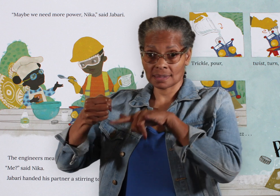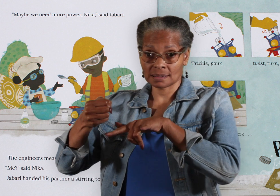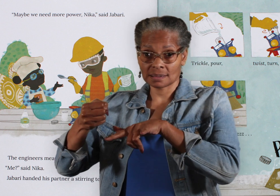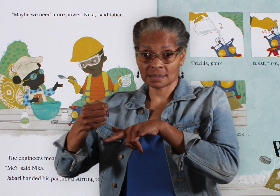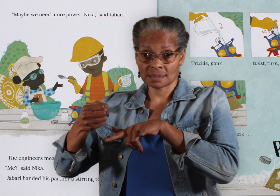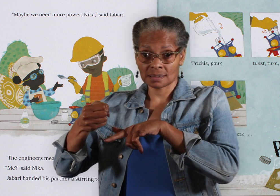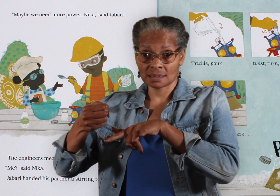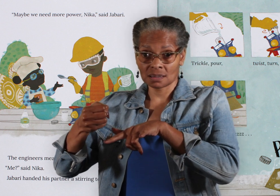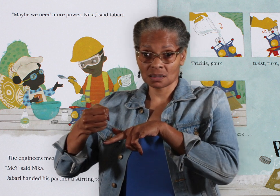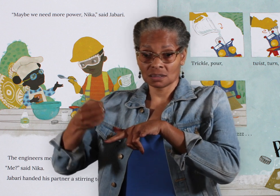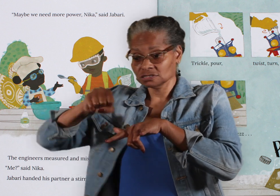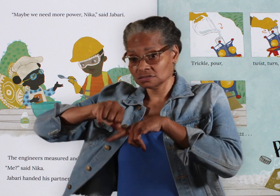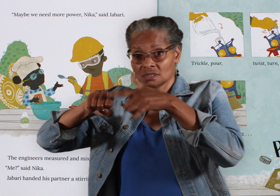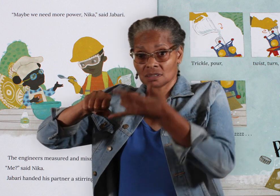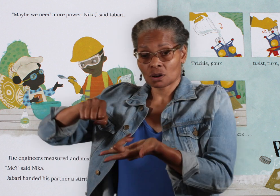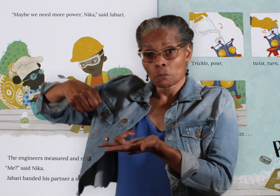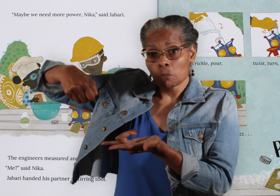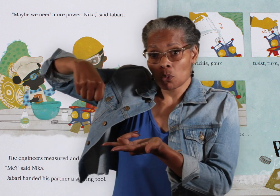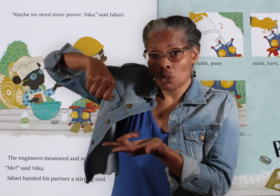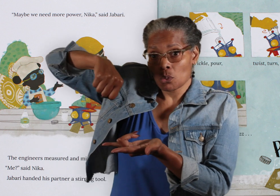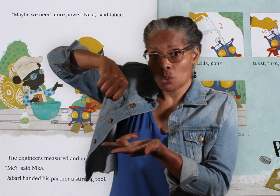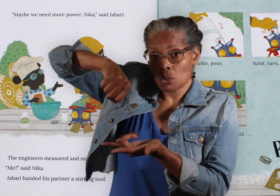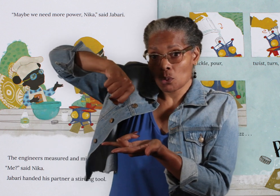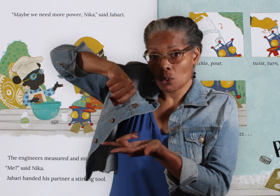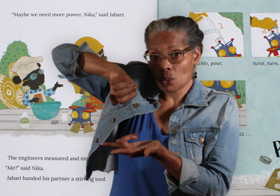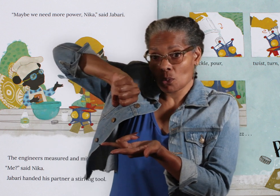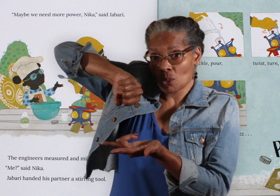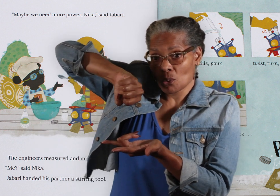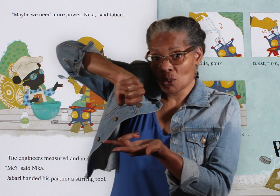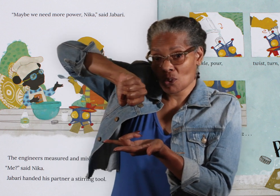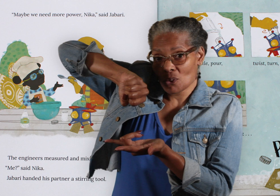Trickle, pour,